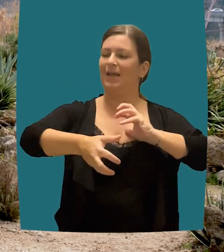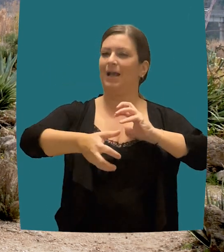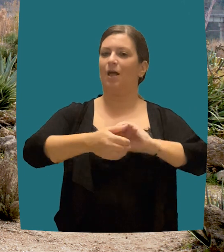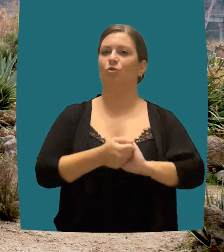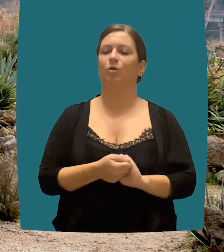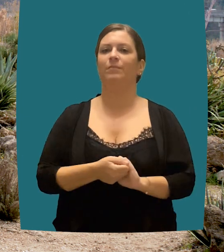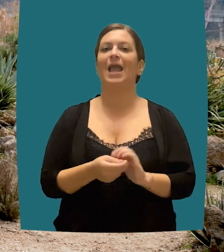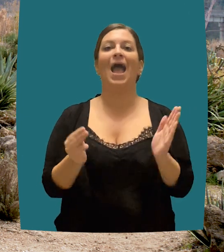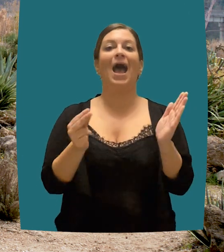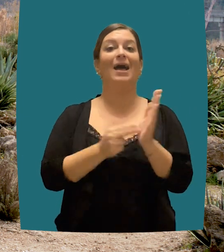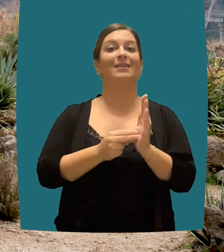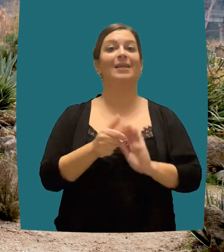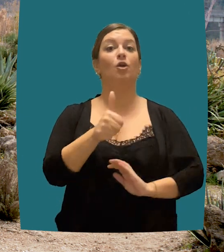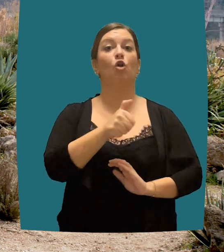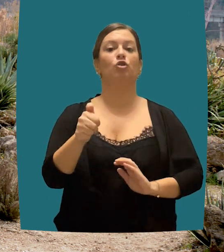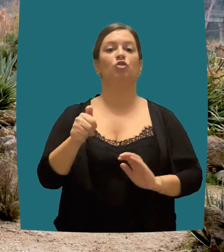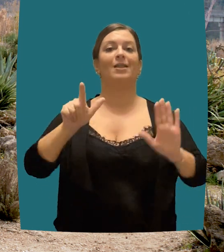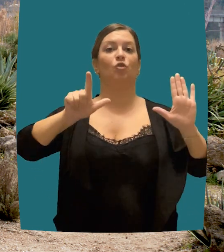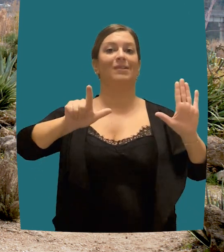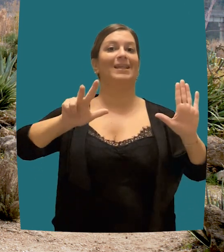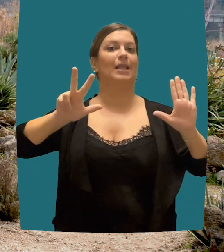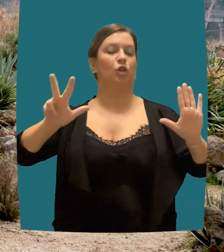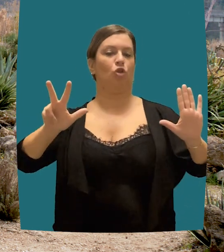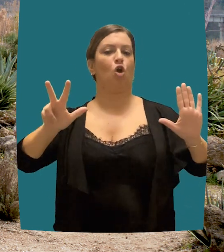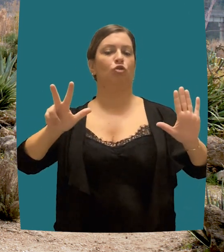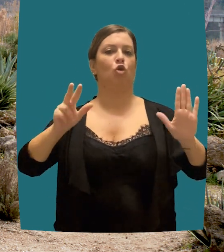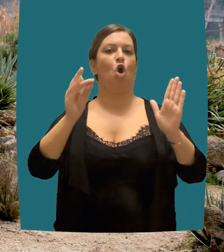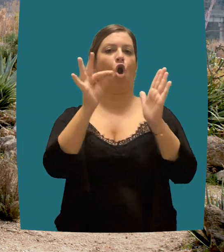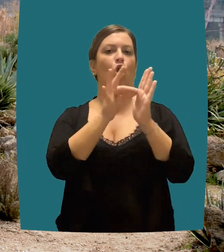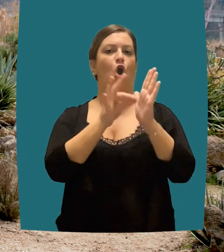in damage to the environment that is often extremely difficult to remedy.